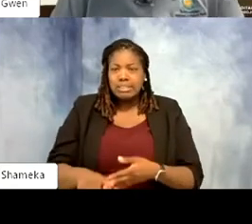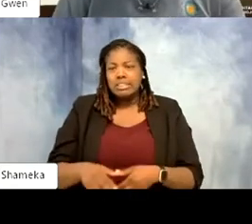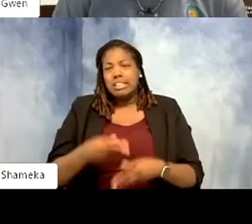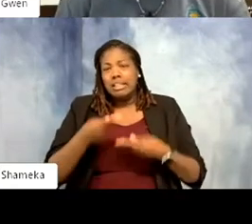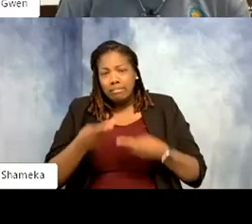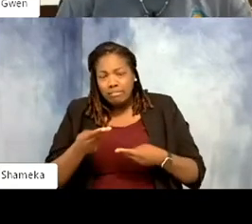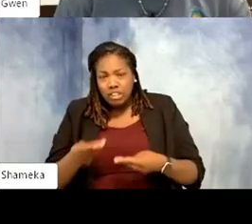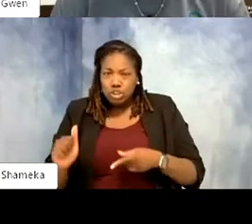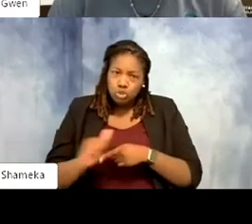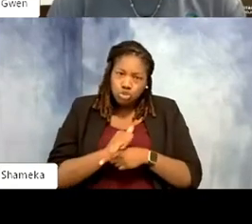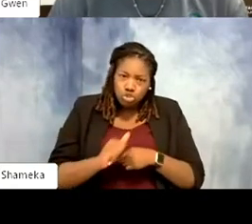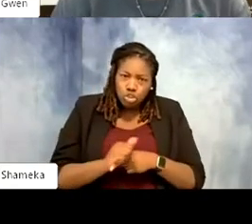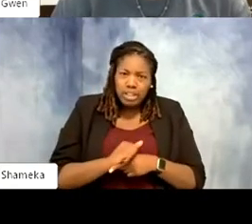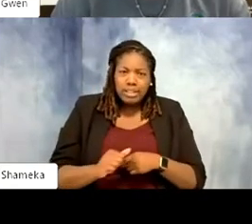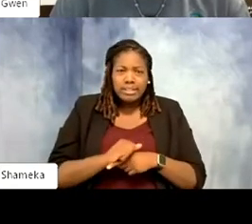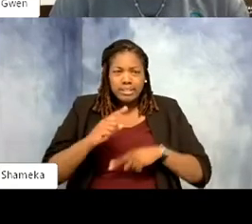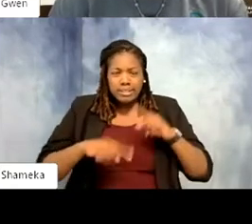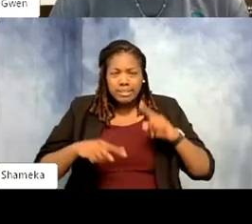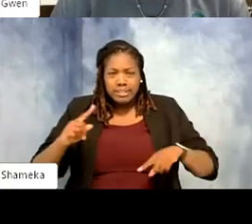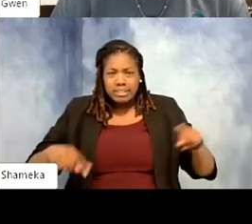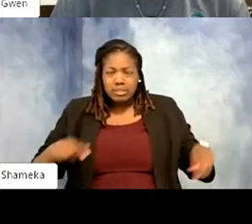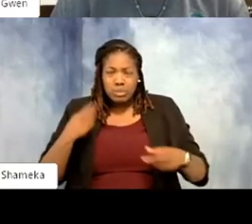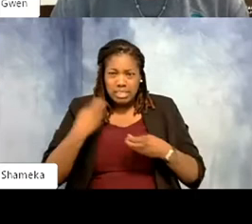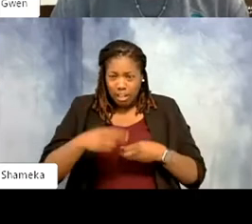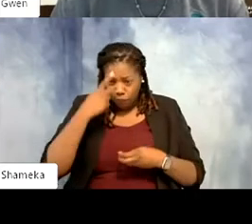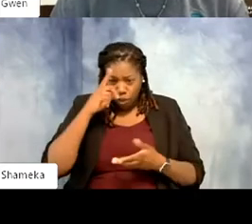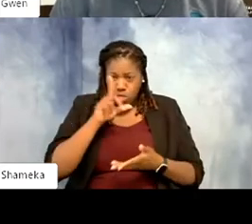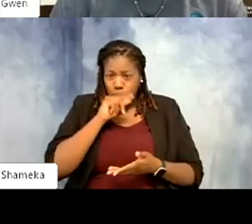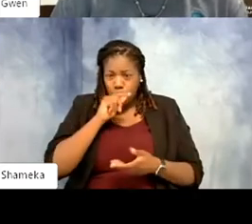which is a little bit more difficult for a bird like this that you can't go in with.